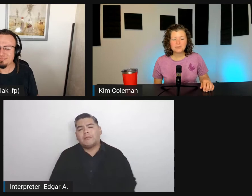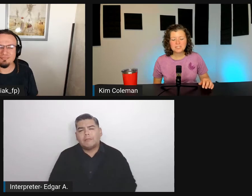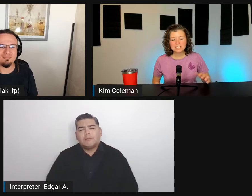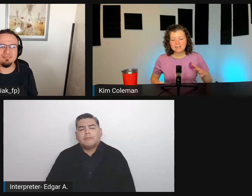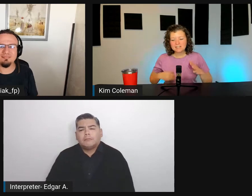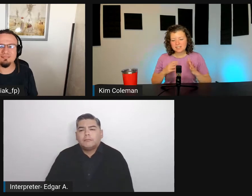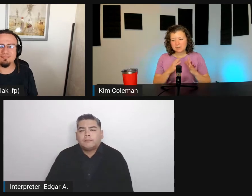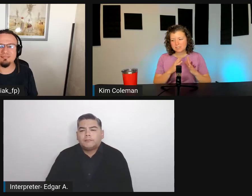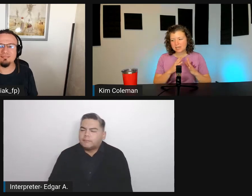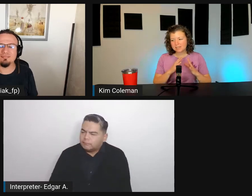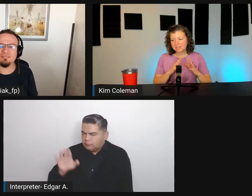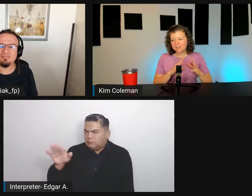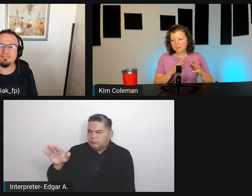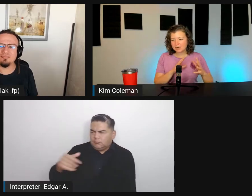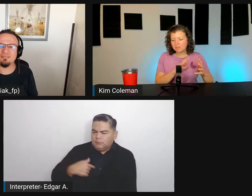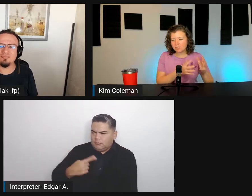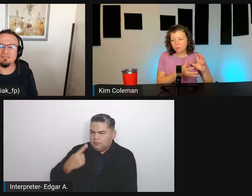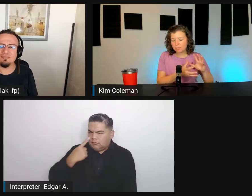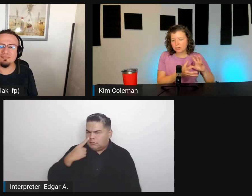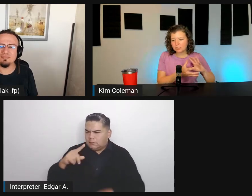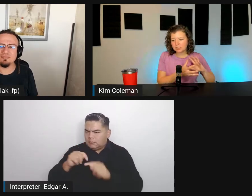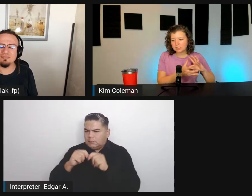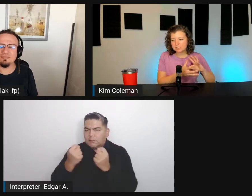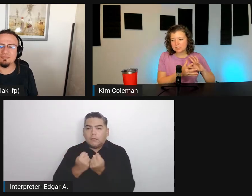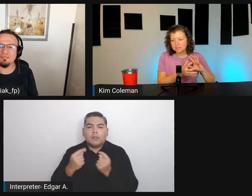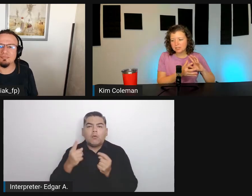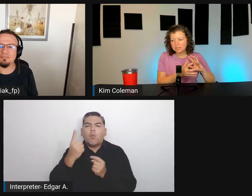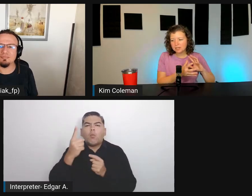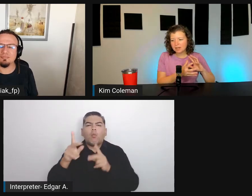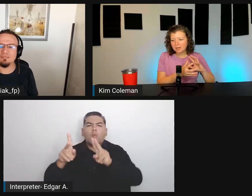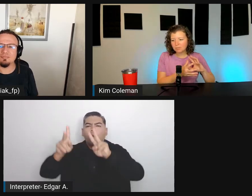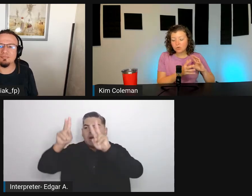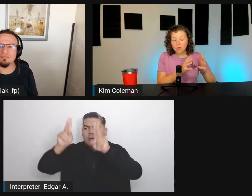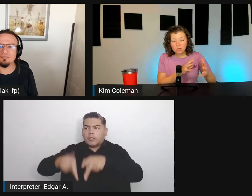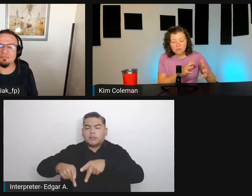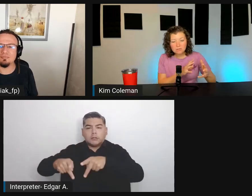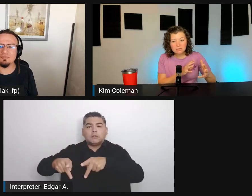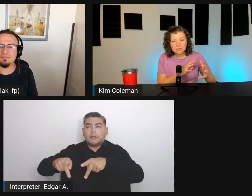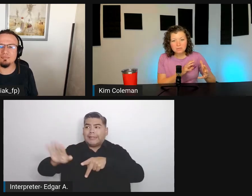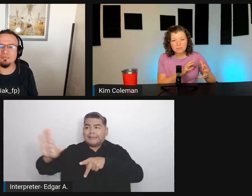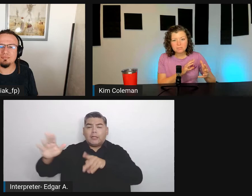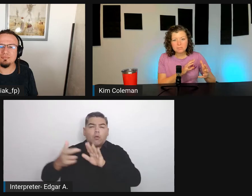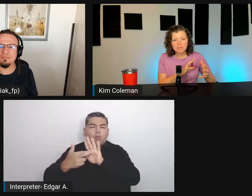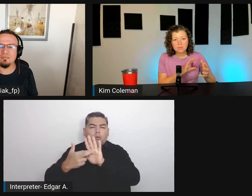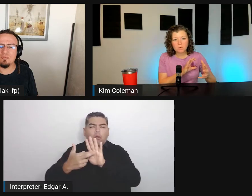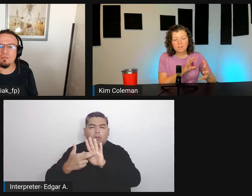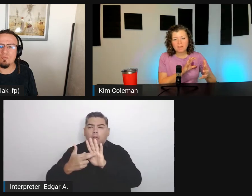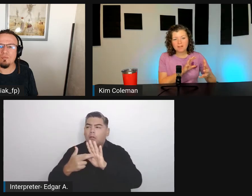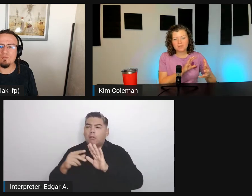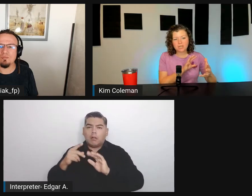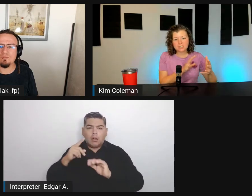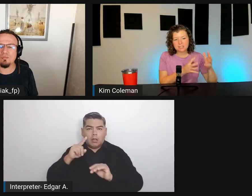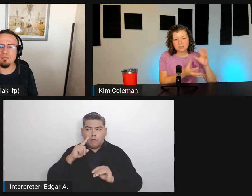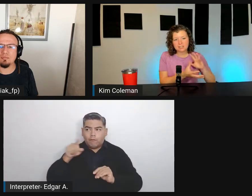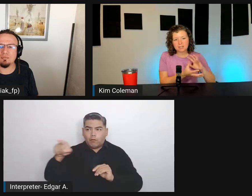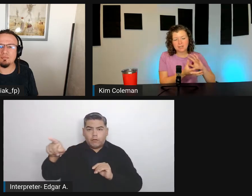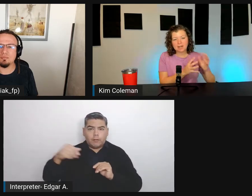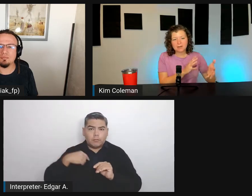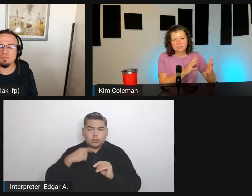Have you seen in these teams that it's like an individual person's role to be the one that addresses the errors